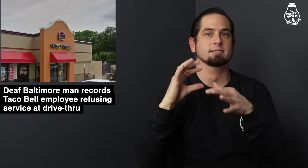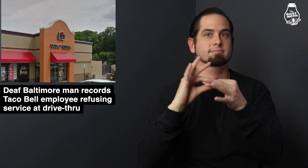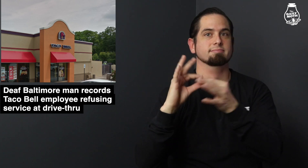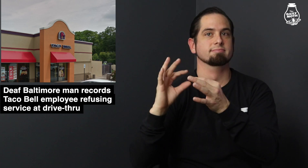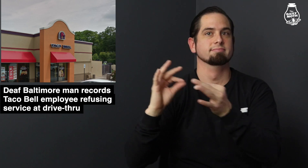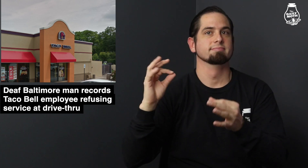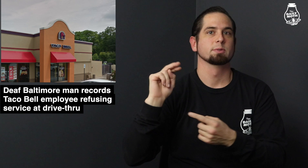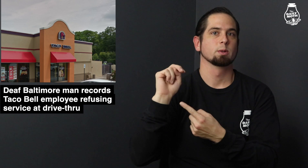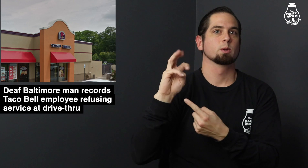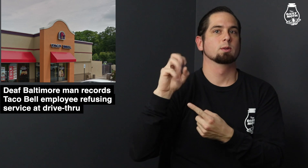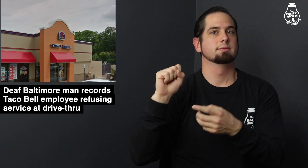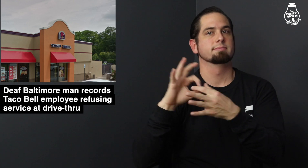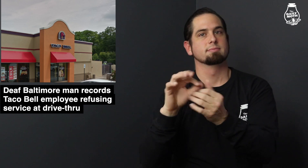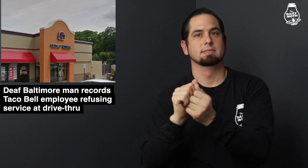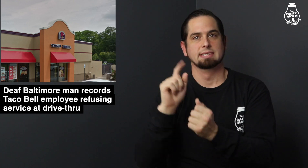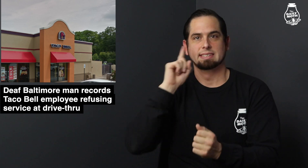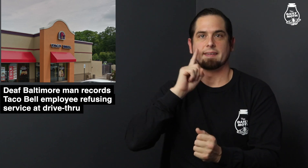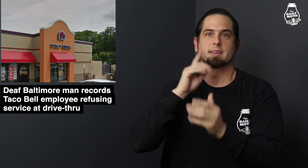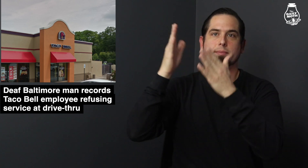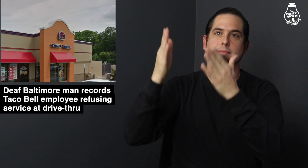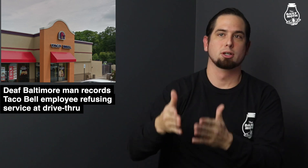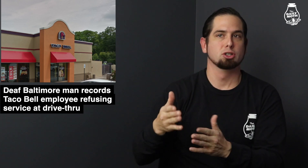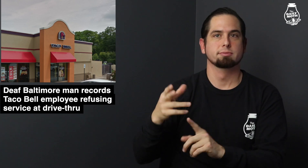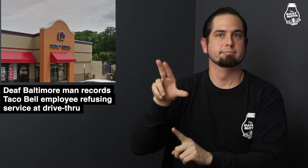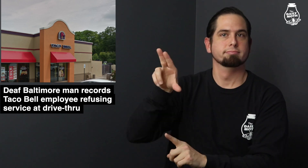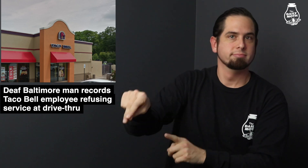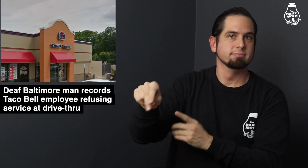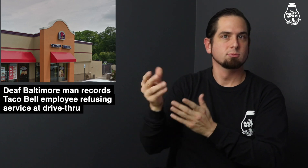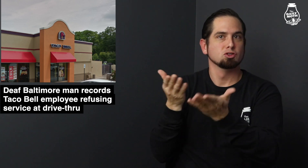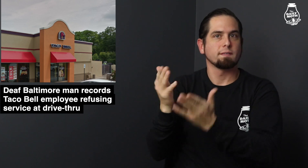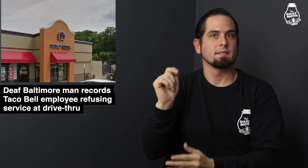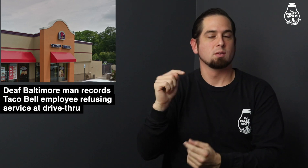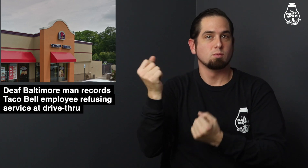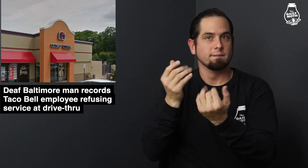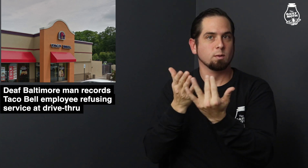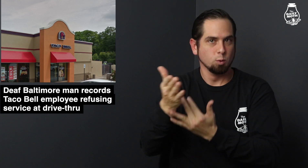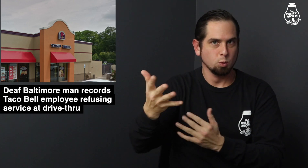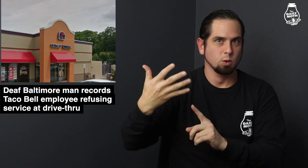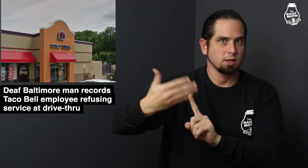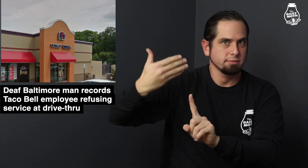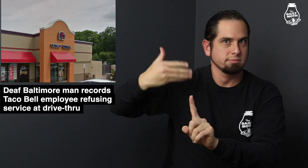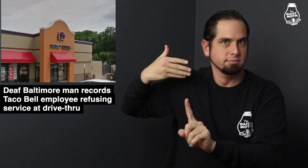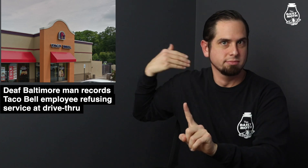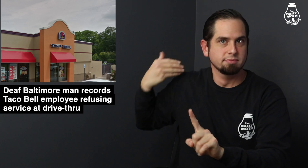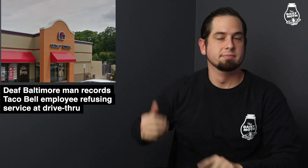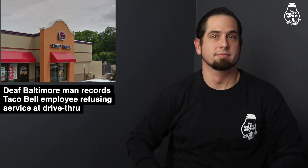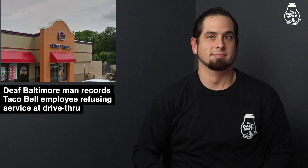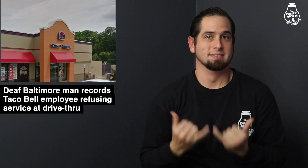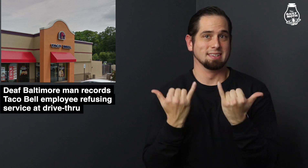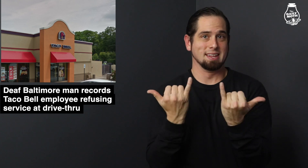I've done a story about a deaf person being denied service at a drive-thru.